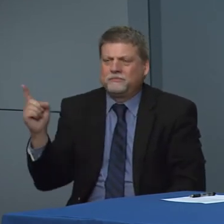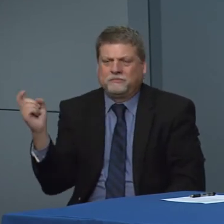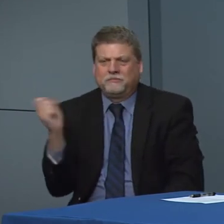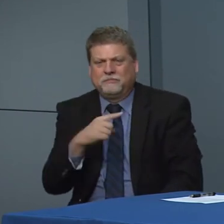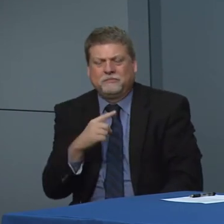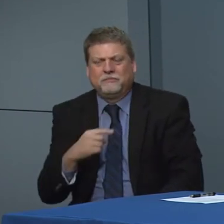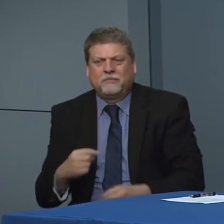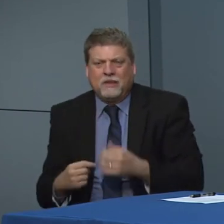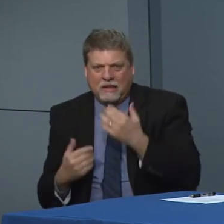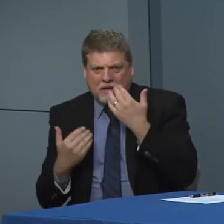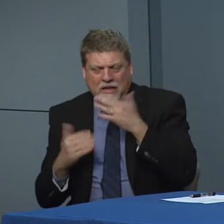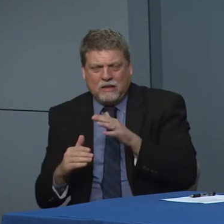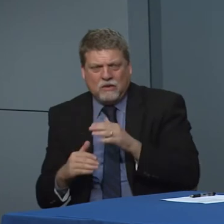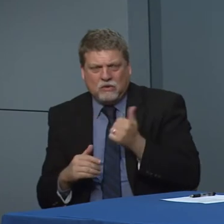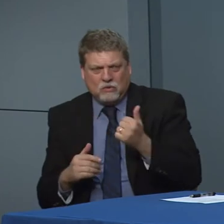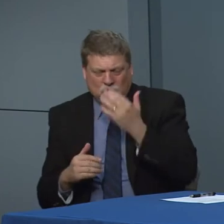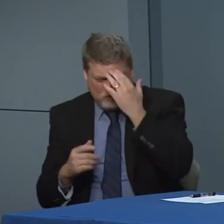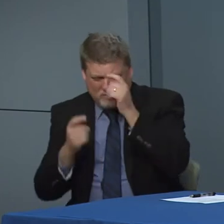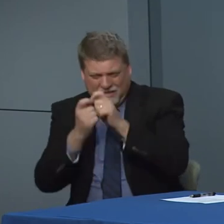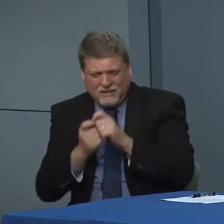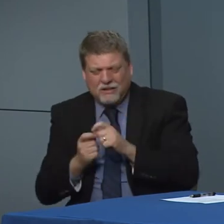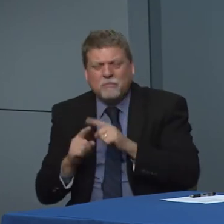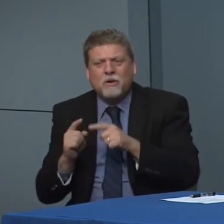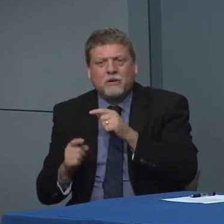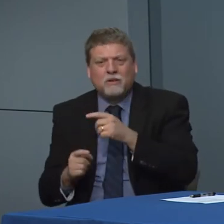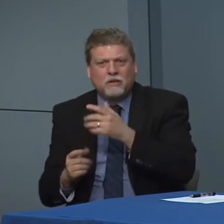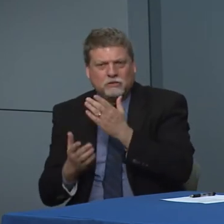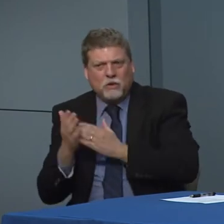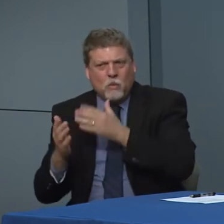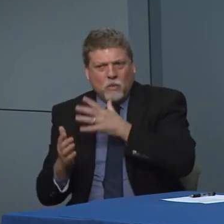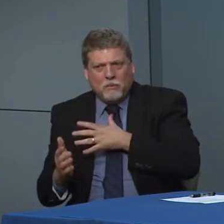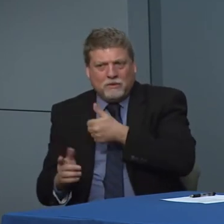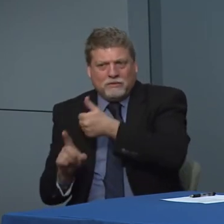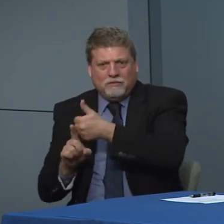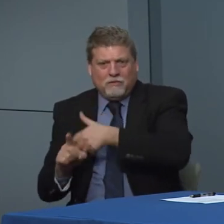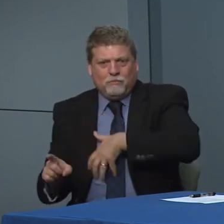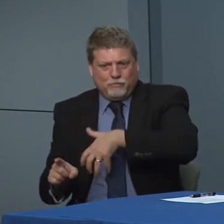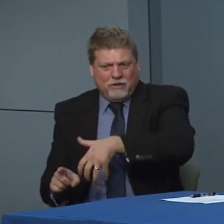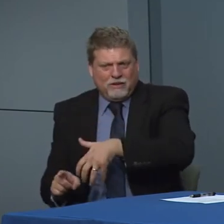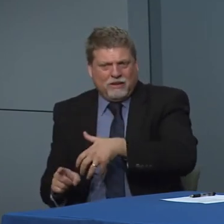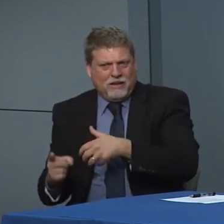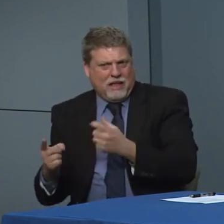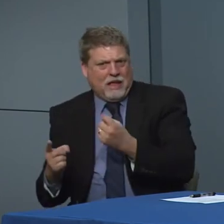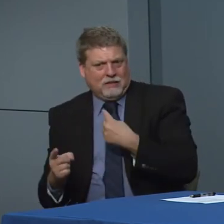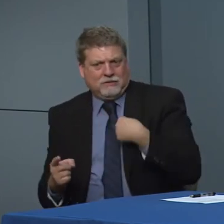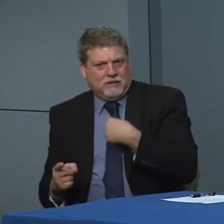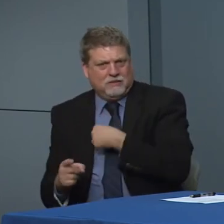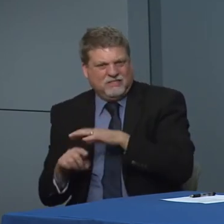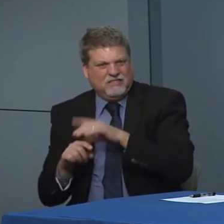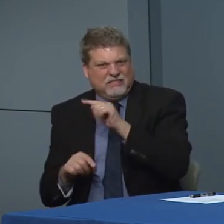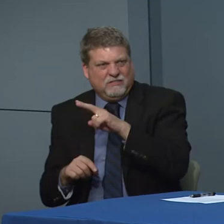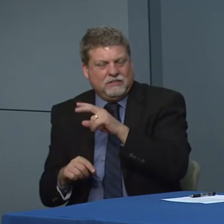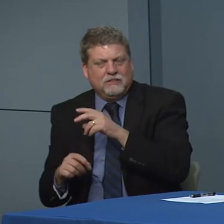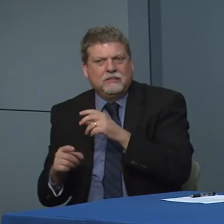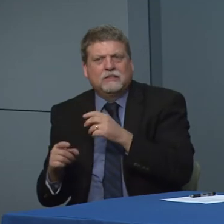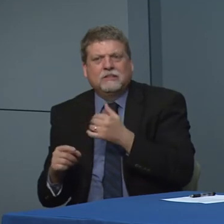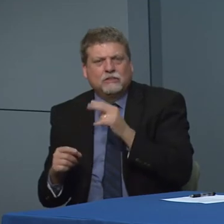much you know about this but we've had a lot of questions from women who are pregnant.